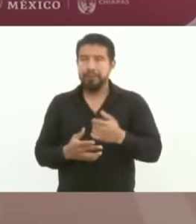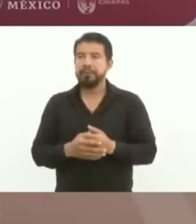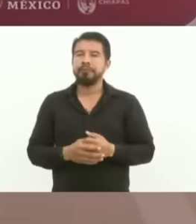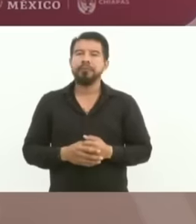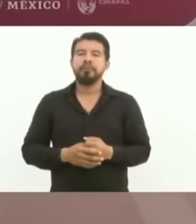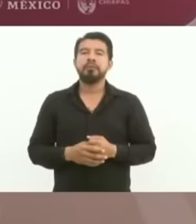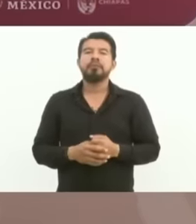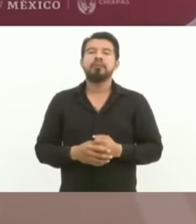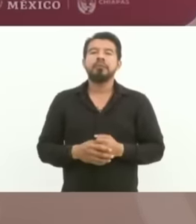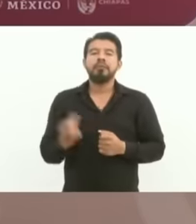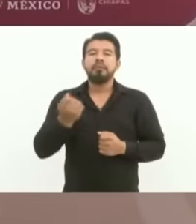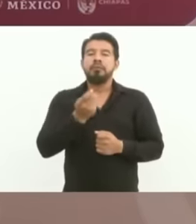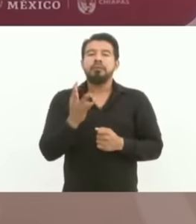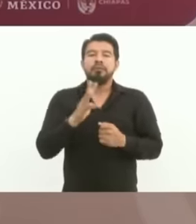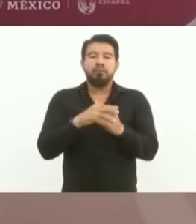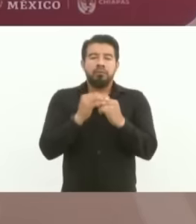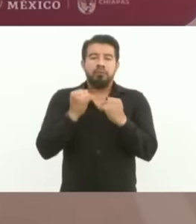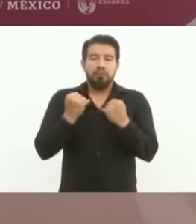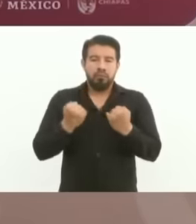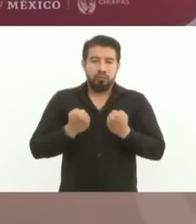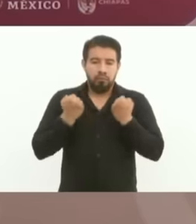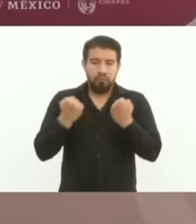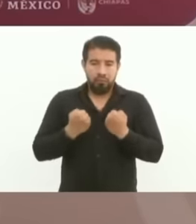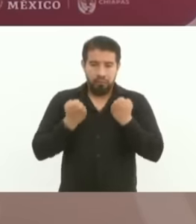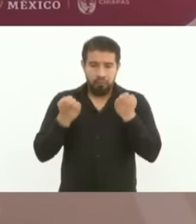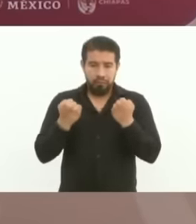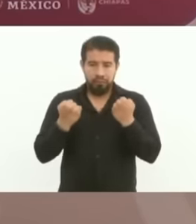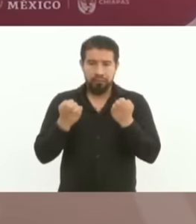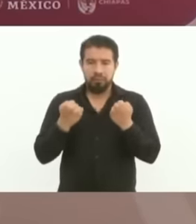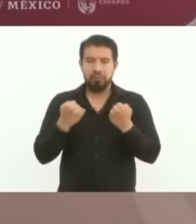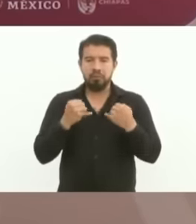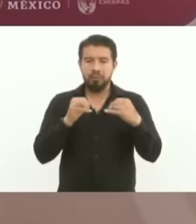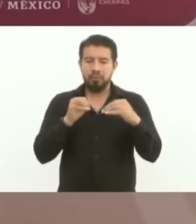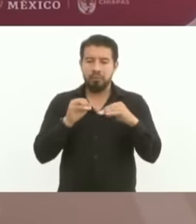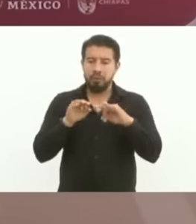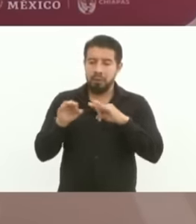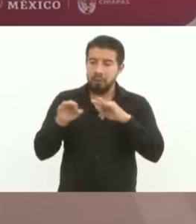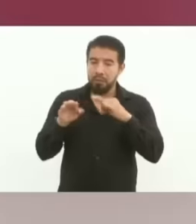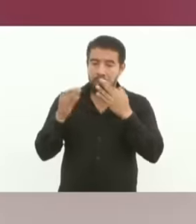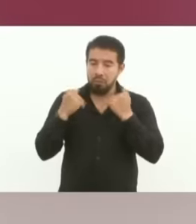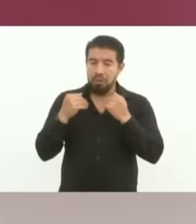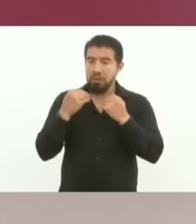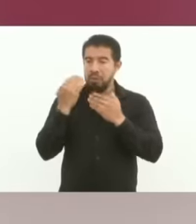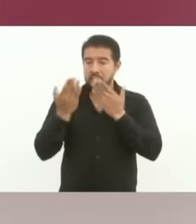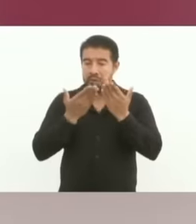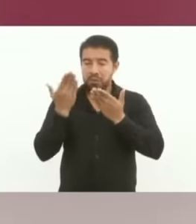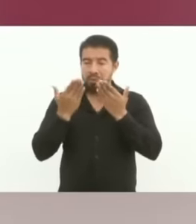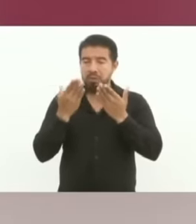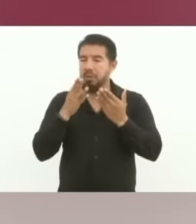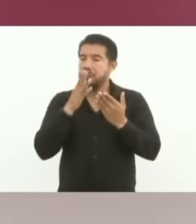young people who do not have this opportunity for work or study, be hired,